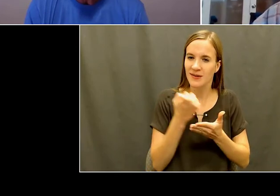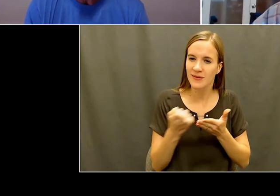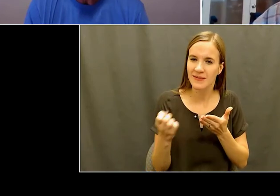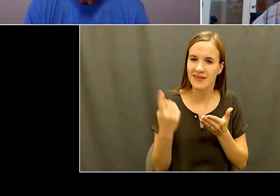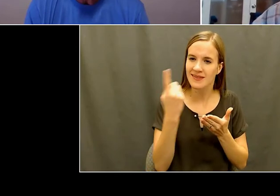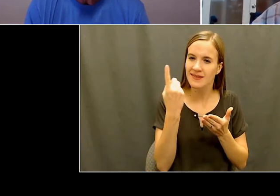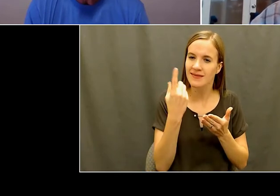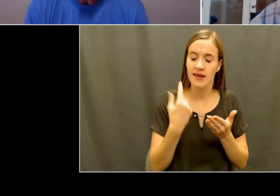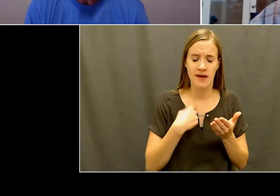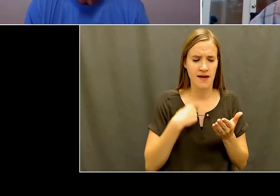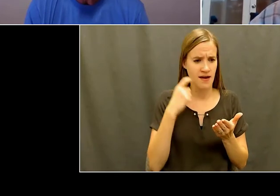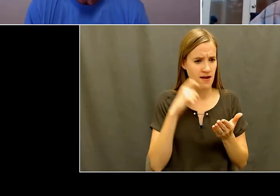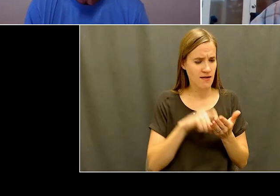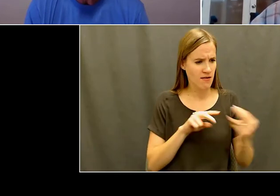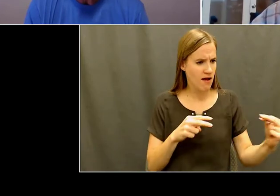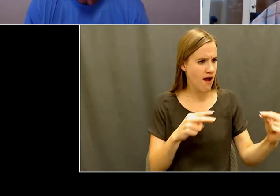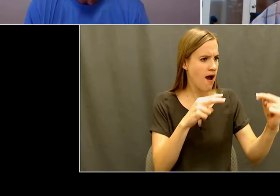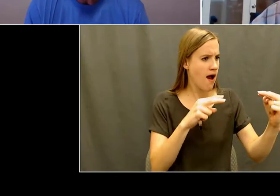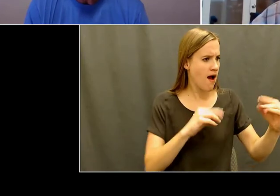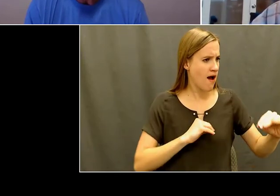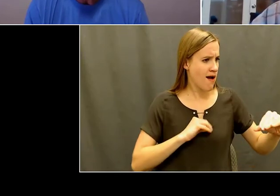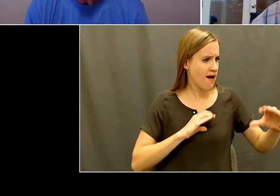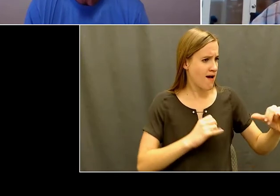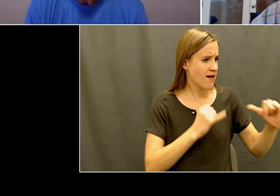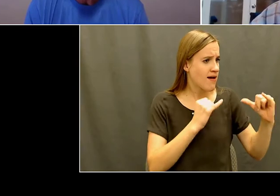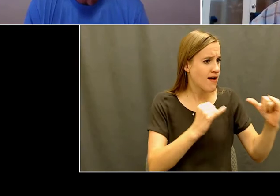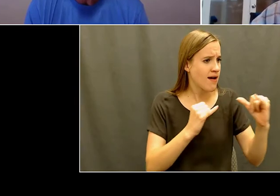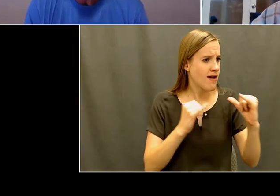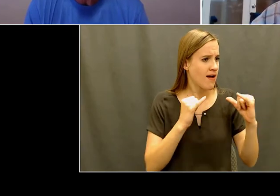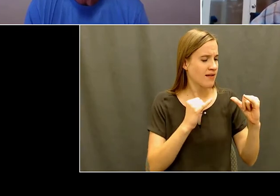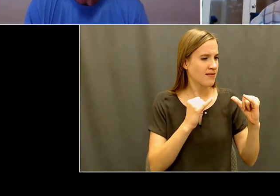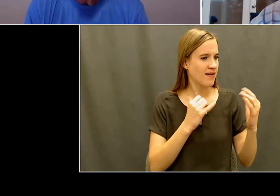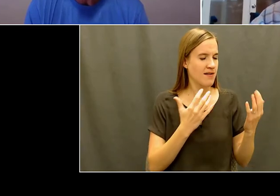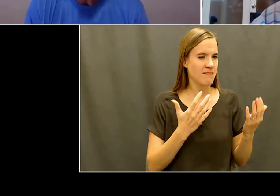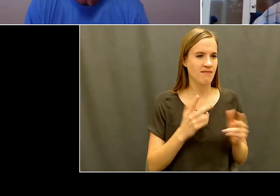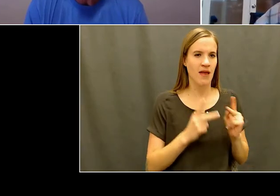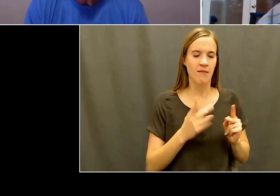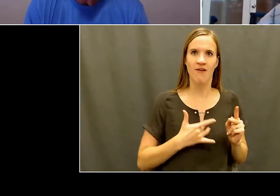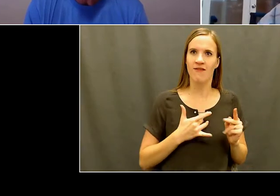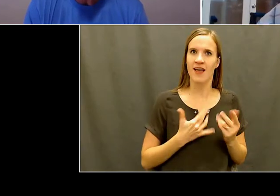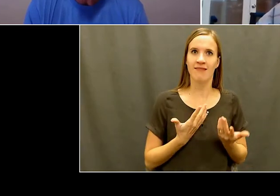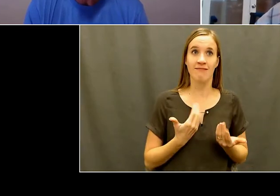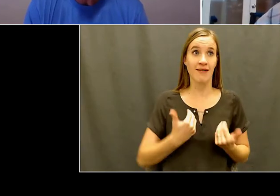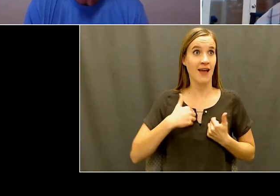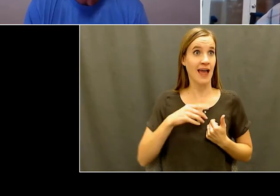know, experience life as if life were "normal", because